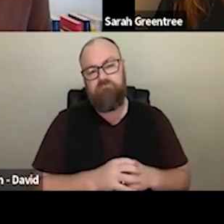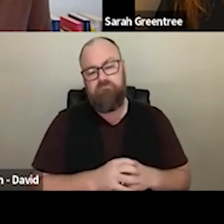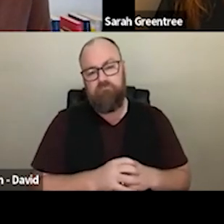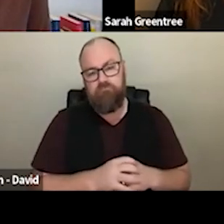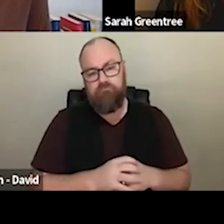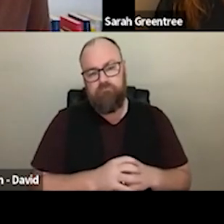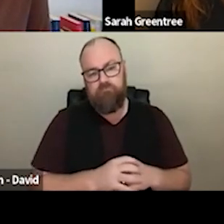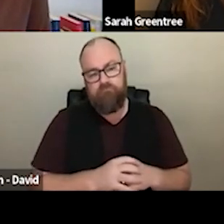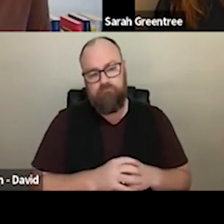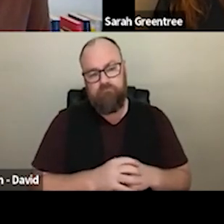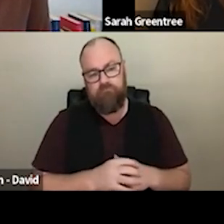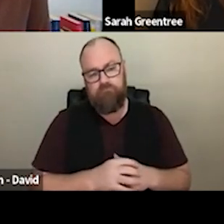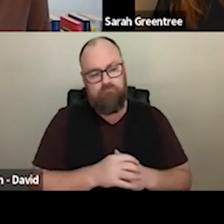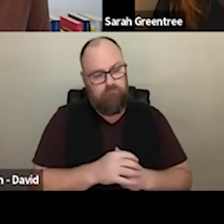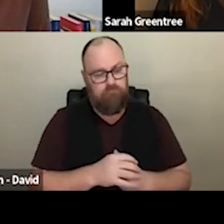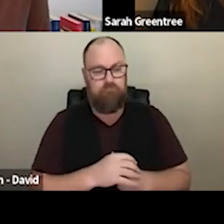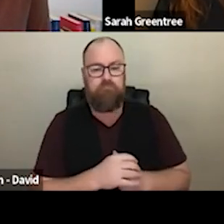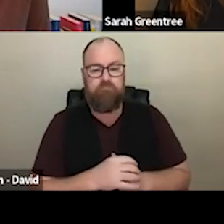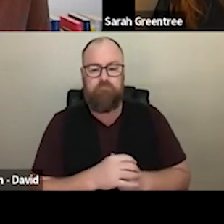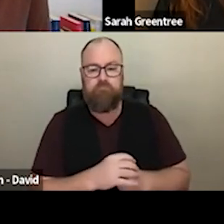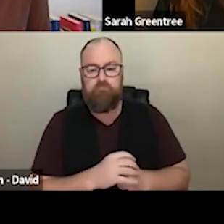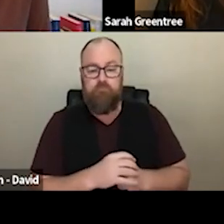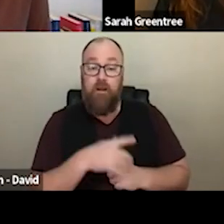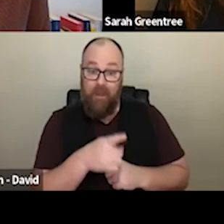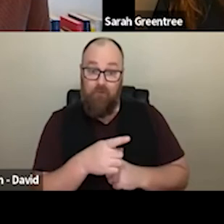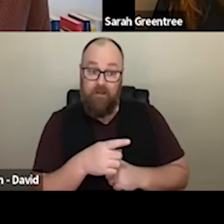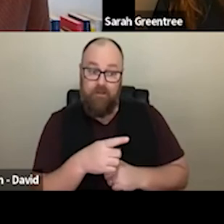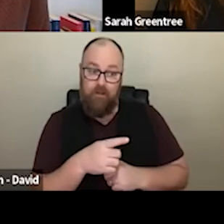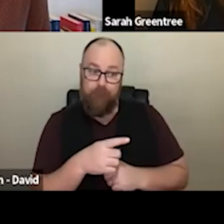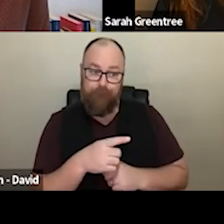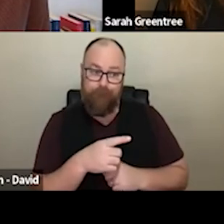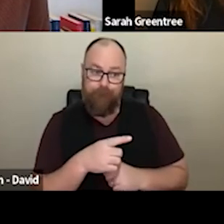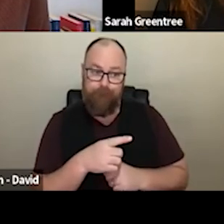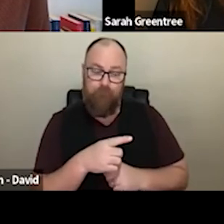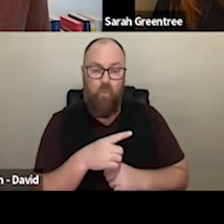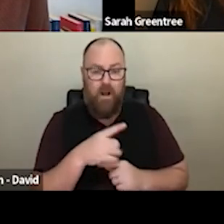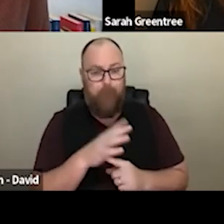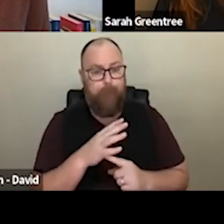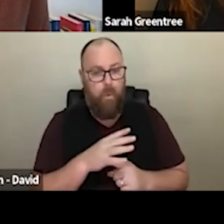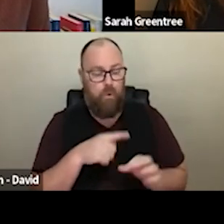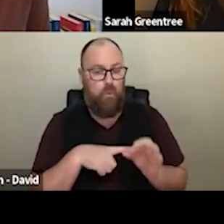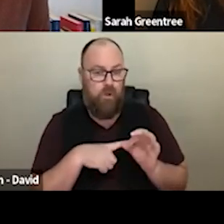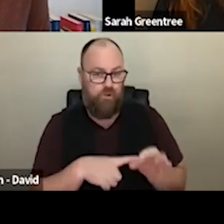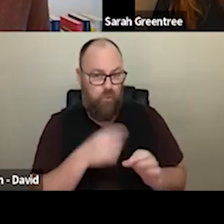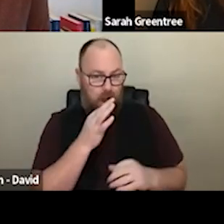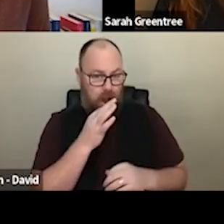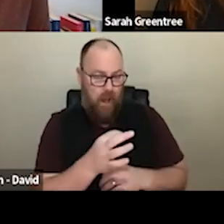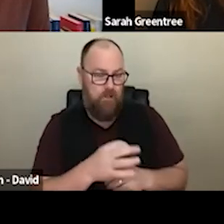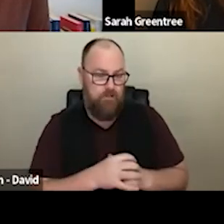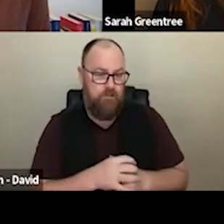the decision-making of the EOI round, however there is a really integral question that is being asked of the organisations that are applying. And the conversation that needs to be had within your own organisation, and with your boards. And